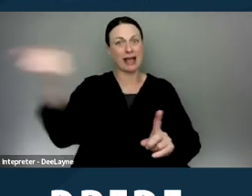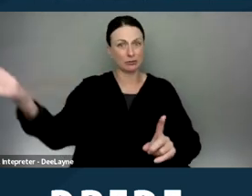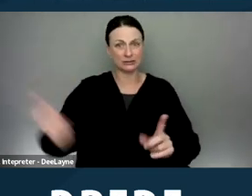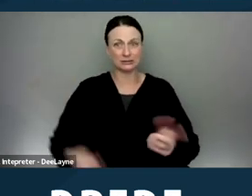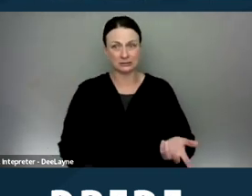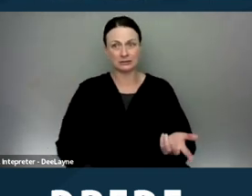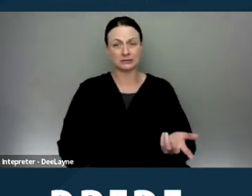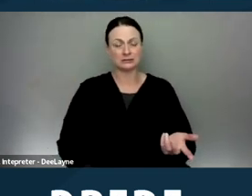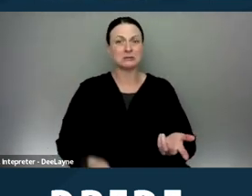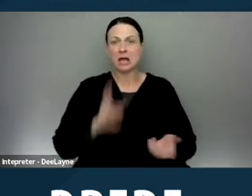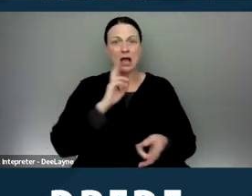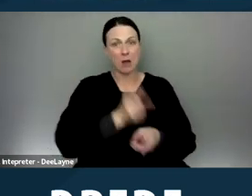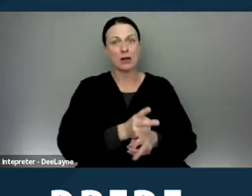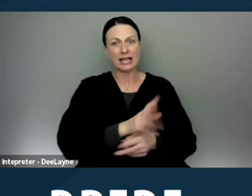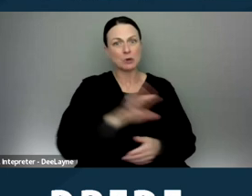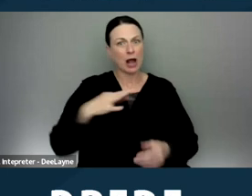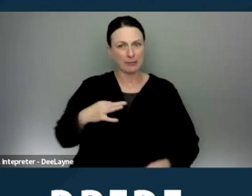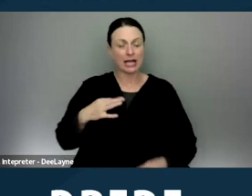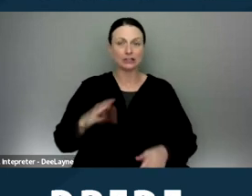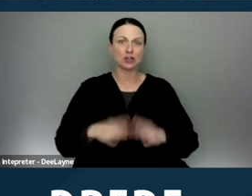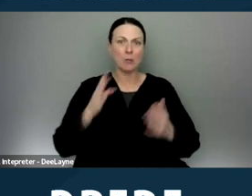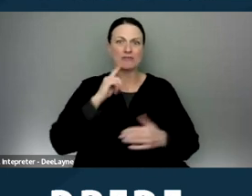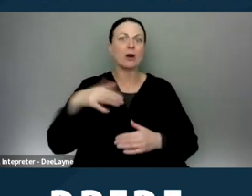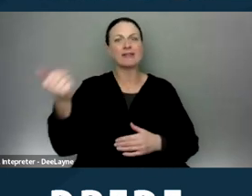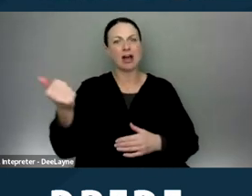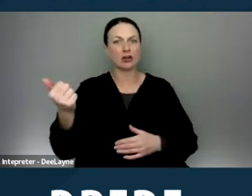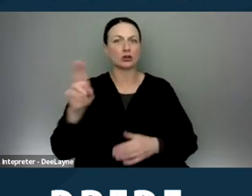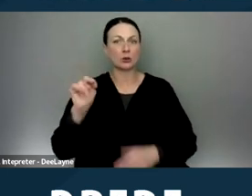I'll keep your application open for another unit.